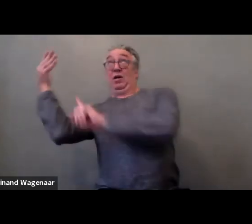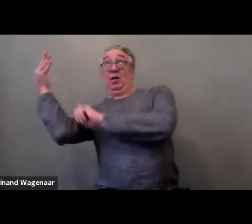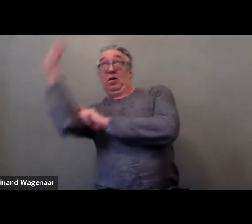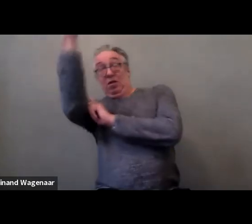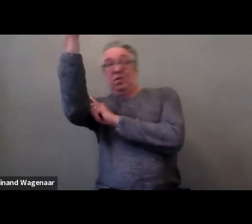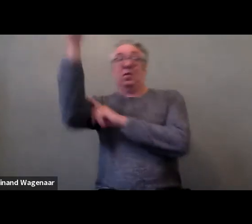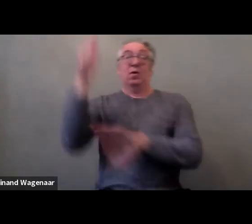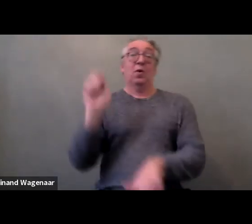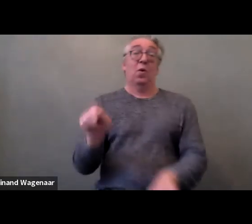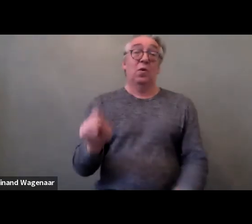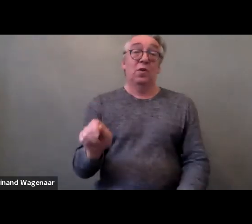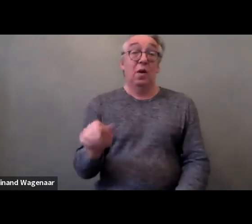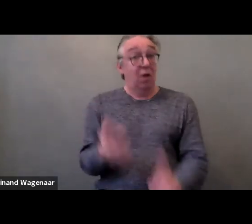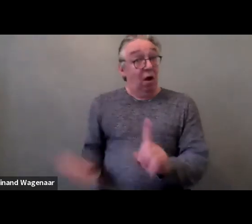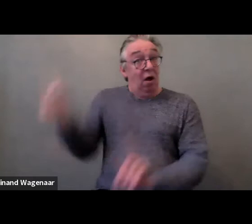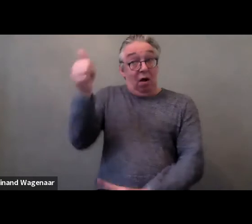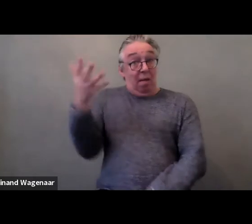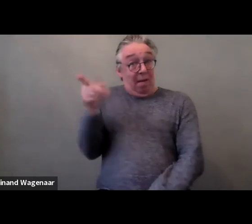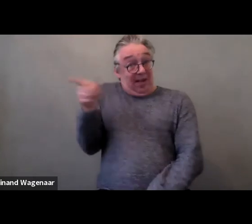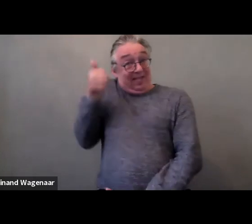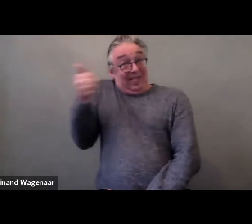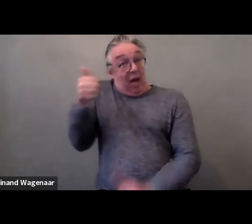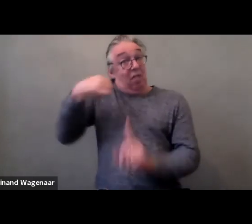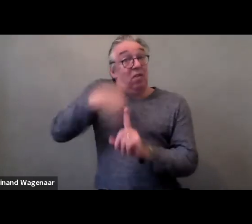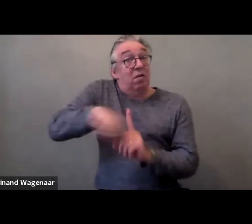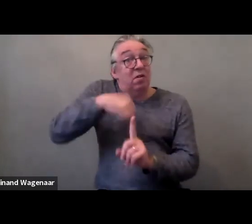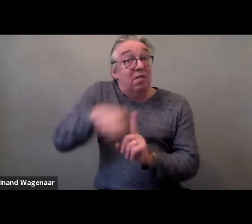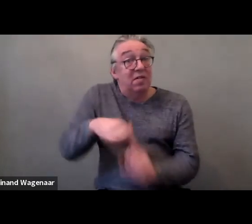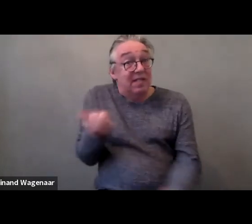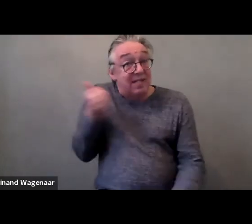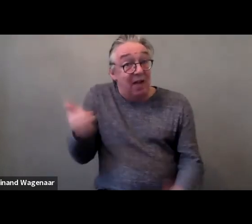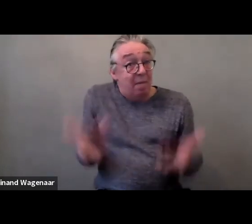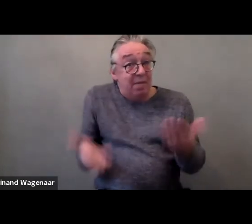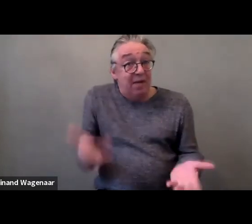who may also be the person perpetrating the acts of violence.